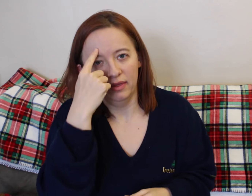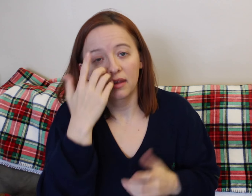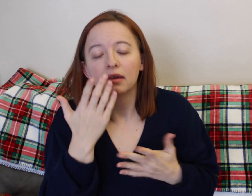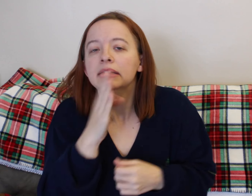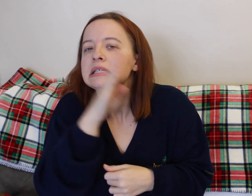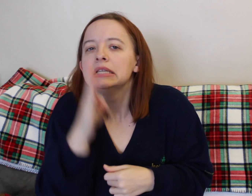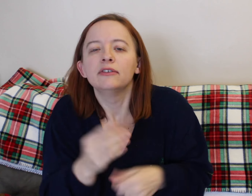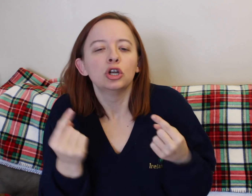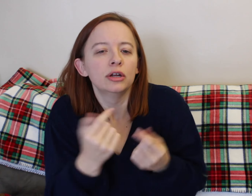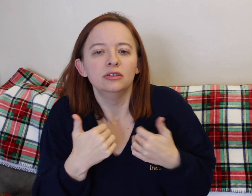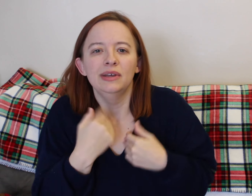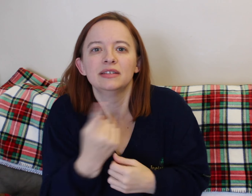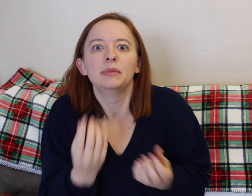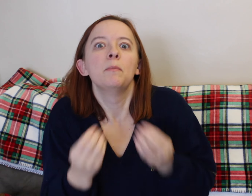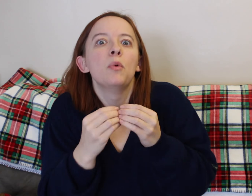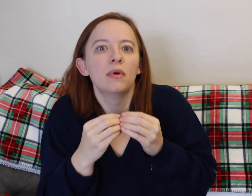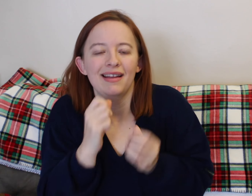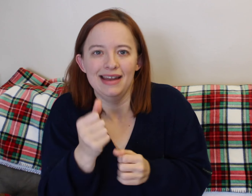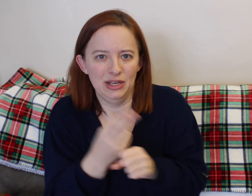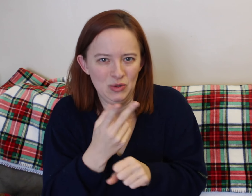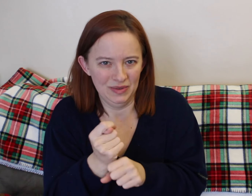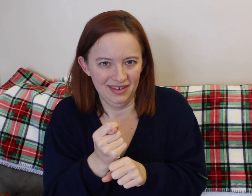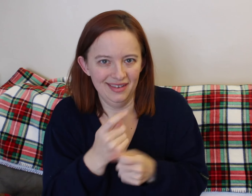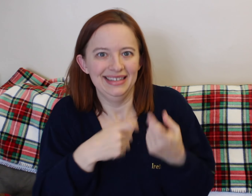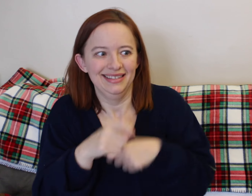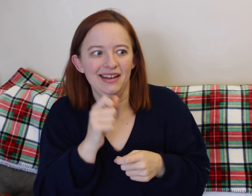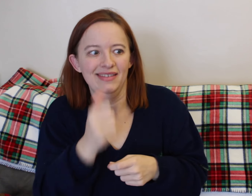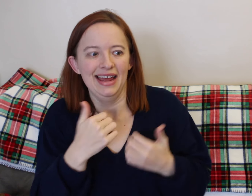Again, it kind of depends on your hospital. What they do have, what they don't have.